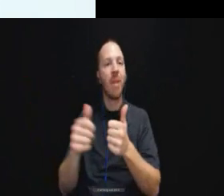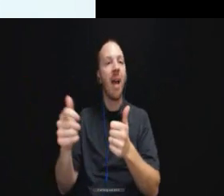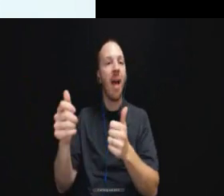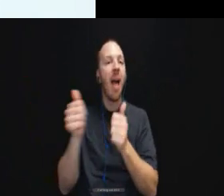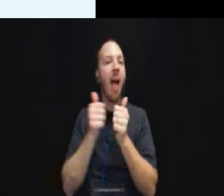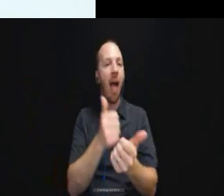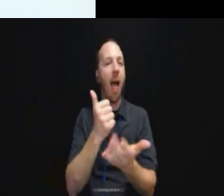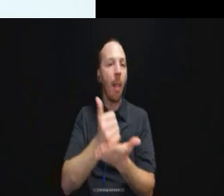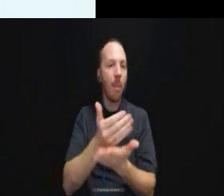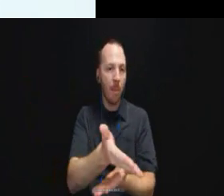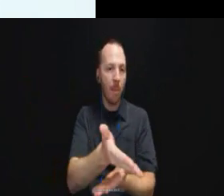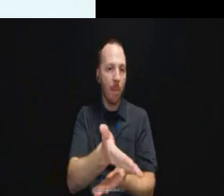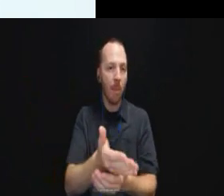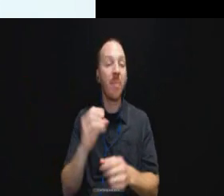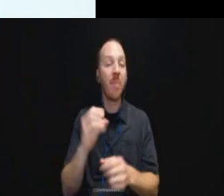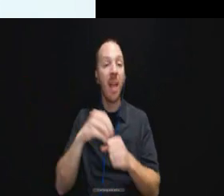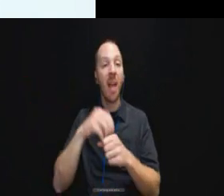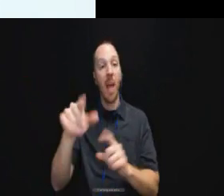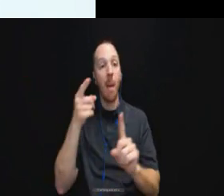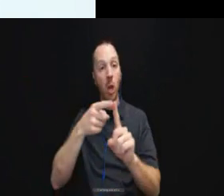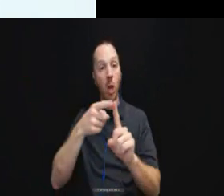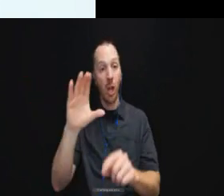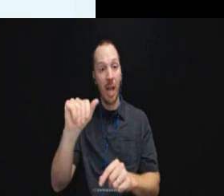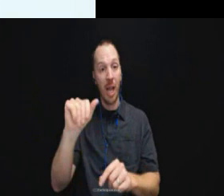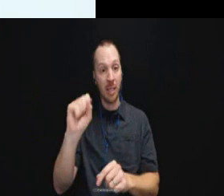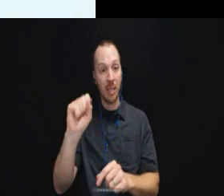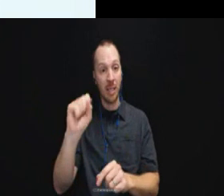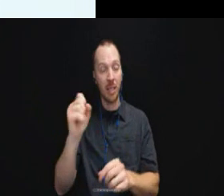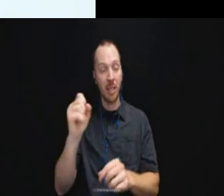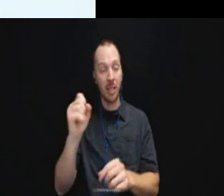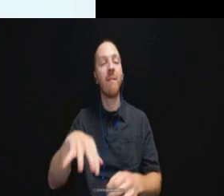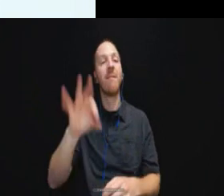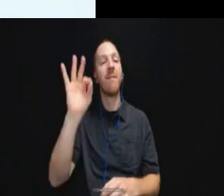Ultimately in this particular case the court found for the Department of Corrections and